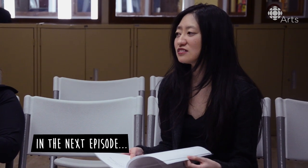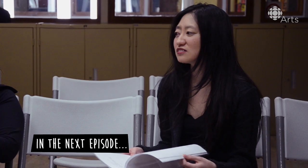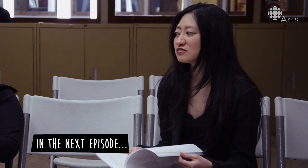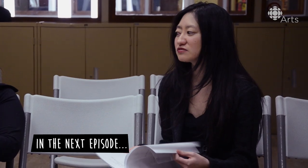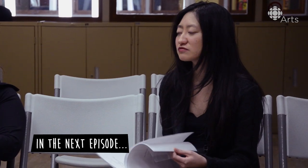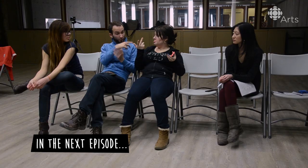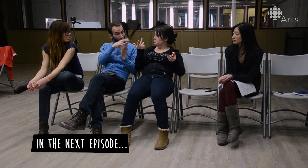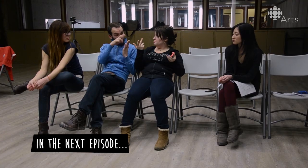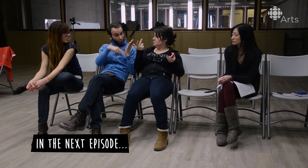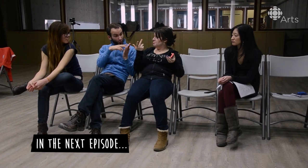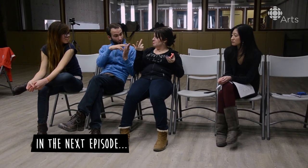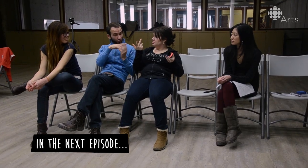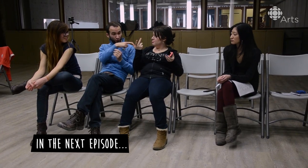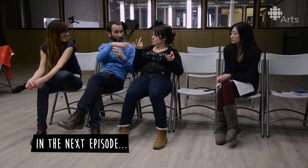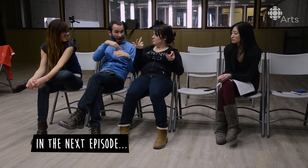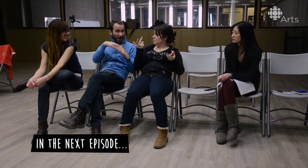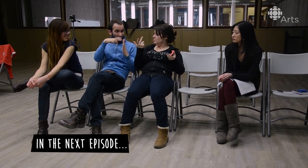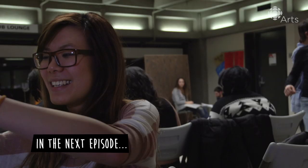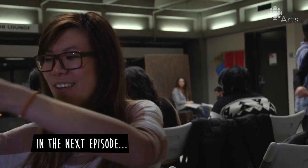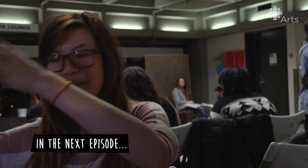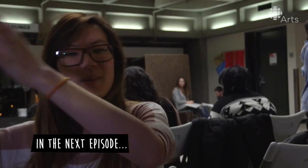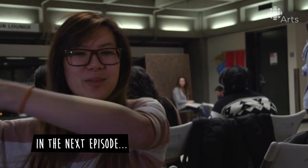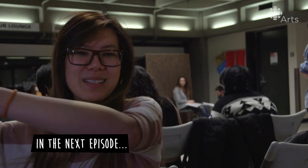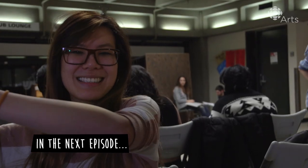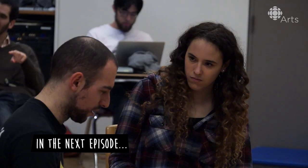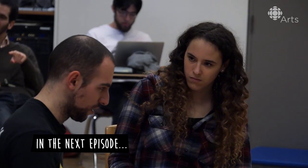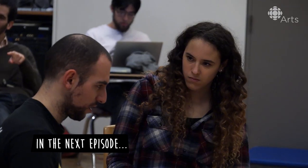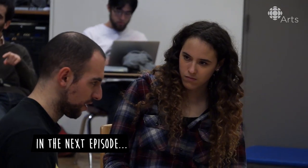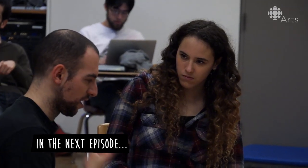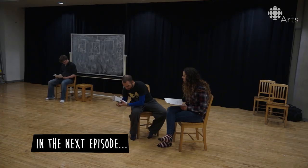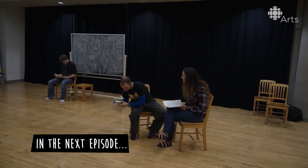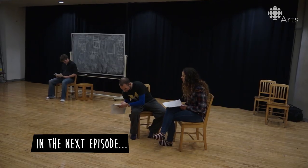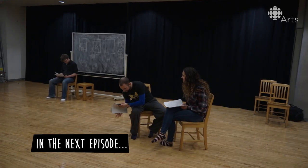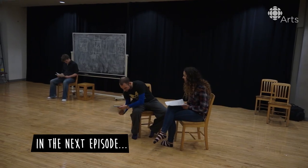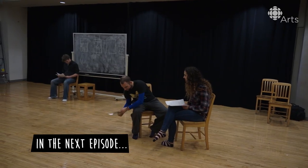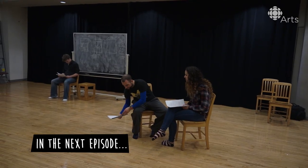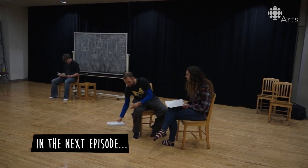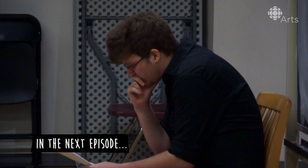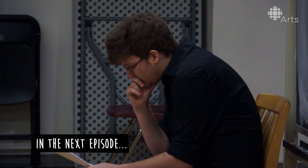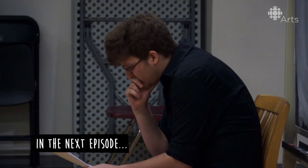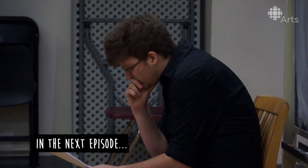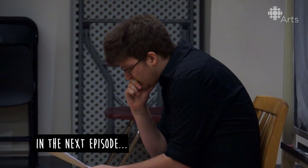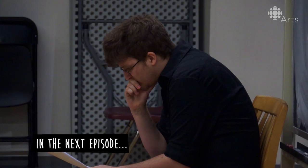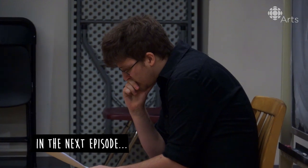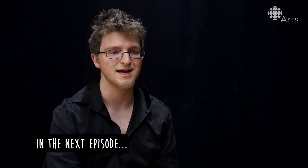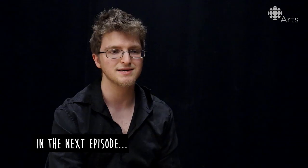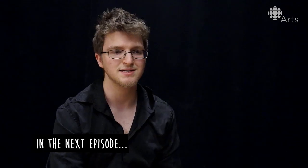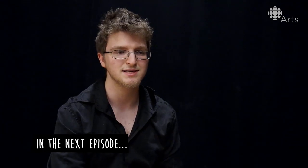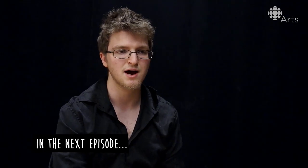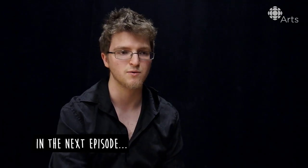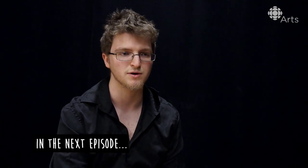[Aselin] There is always segregation. There's always--the Deaf people on one side, and the hearing people on one side. [David] Very interesting for me to guess as to how